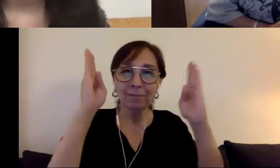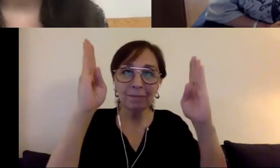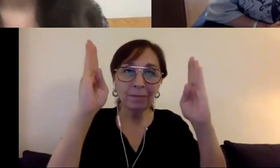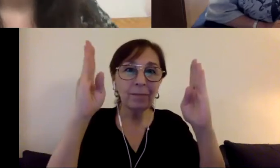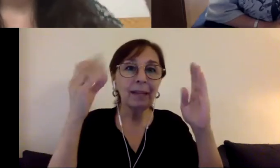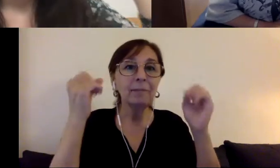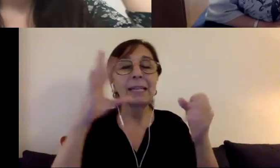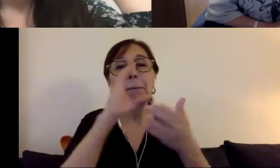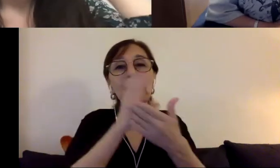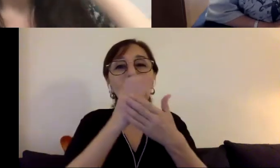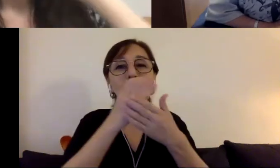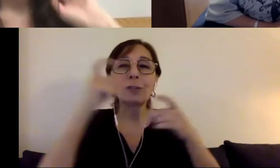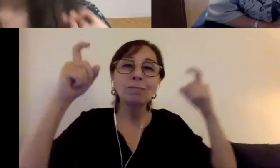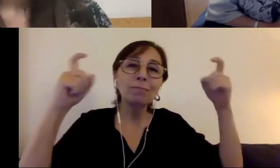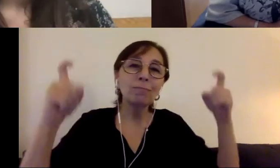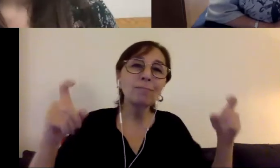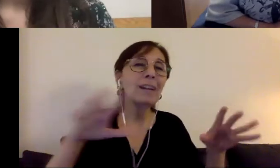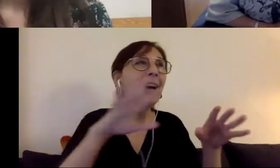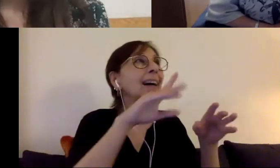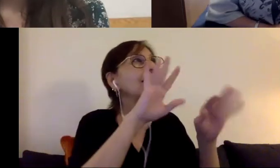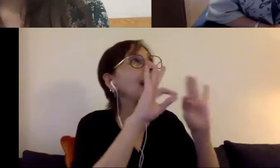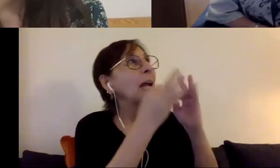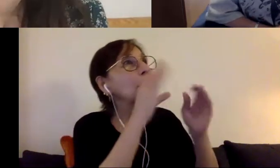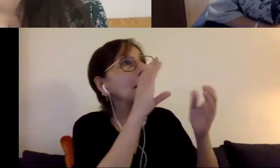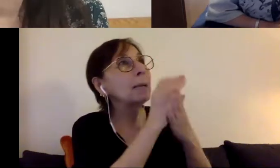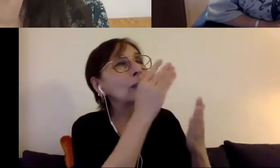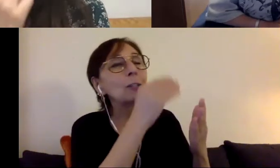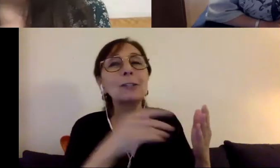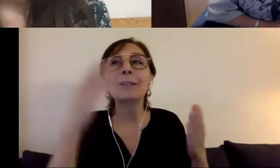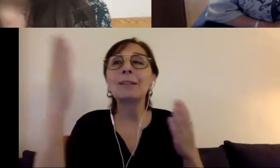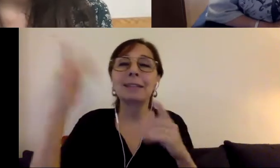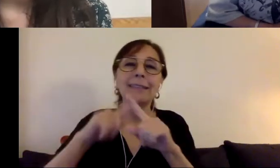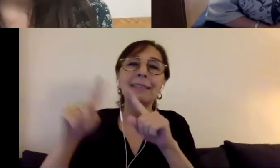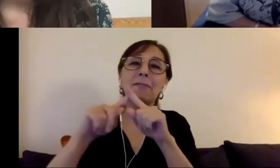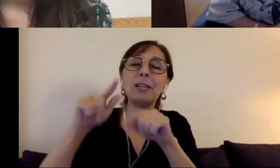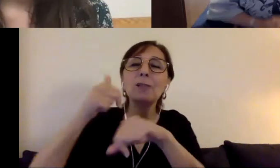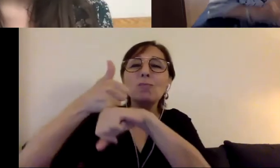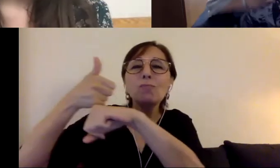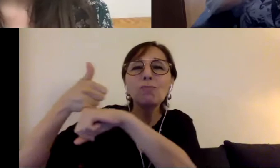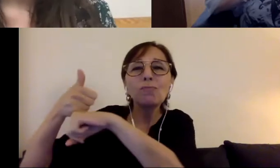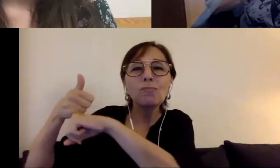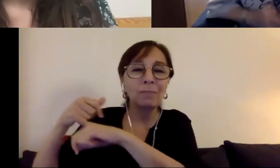on the wall family pictures and other kinds of knickknacks and windows behind